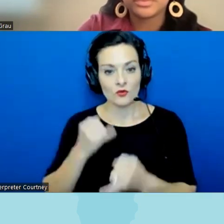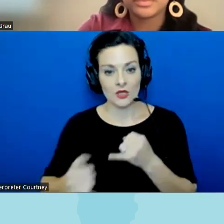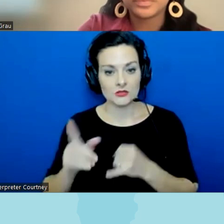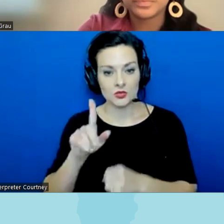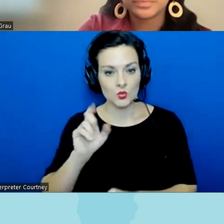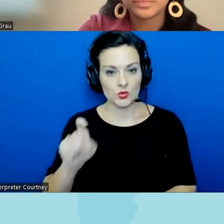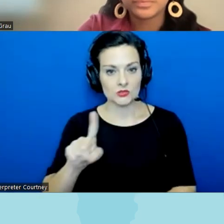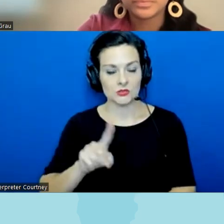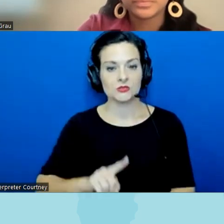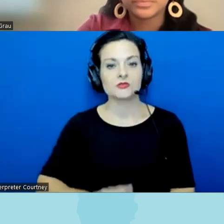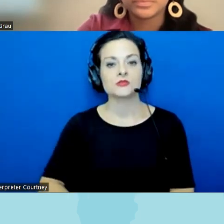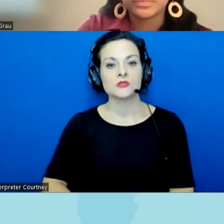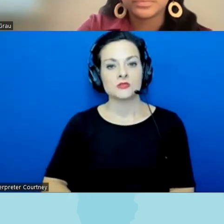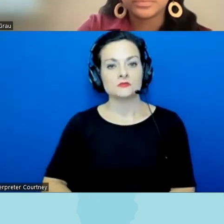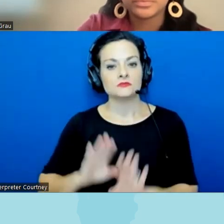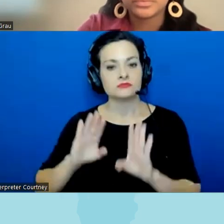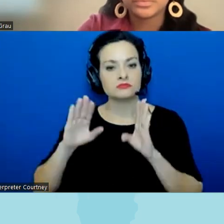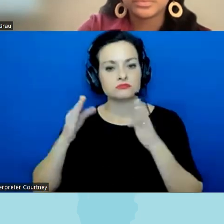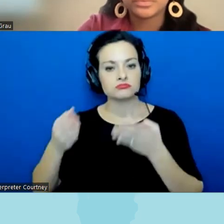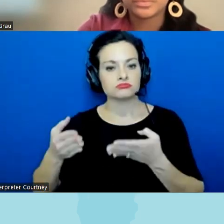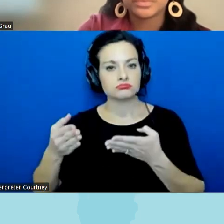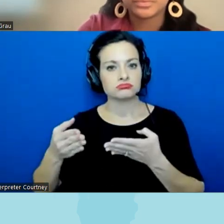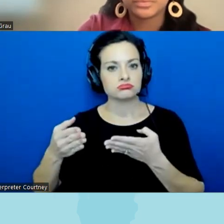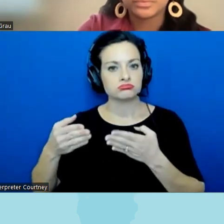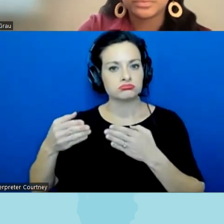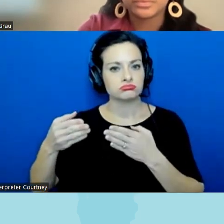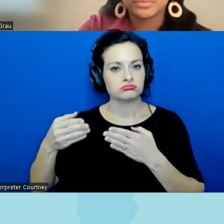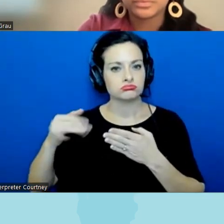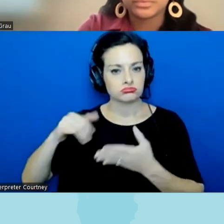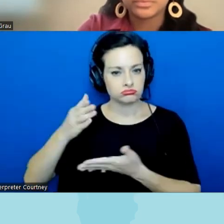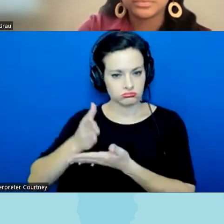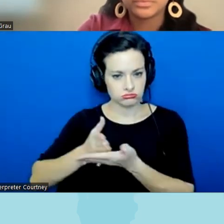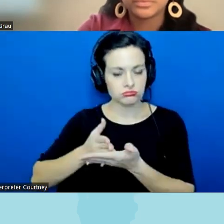in the sort of substantive portion before we get to ways to take action so um Tony um we've sort